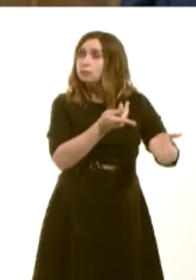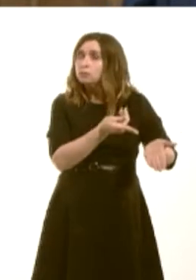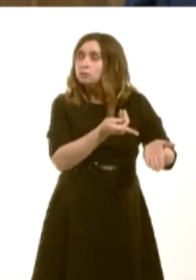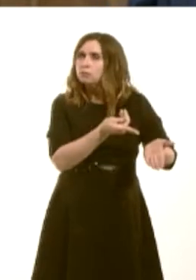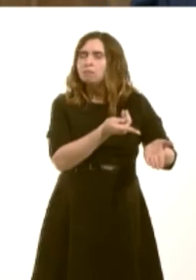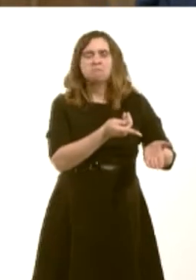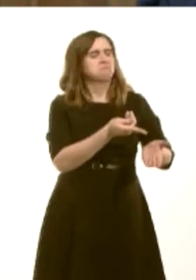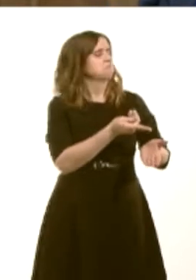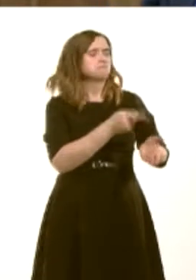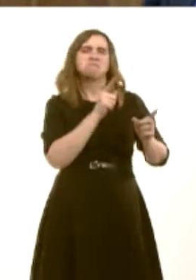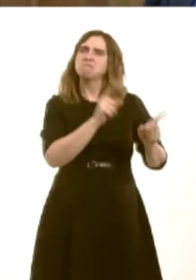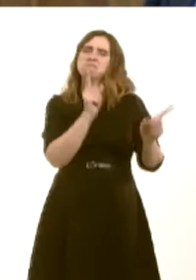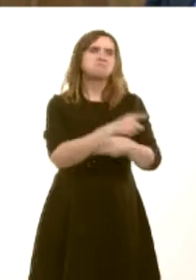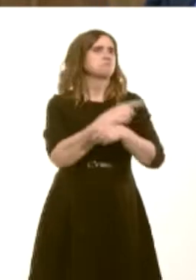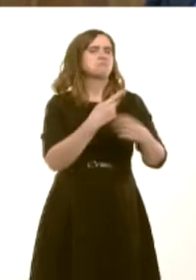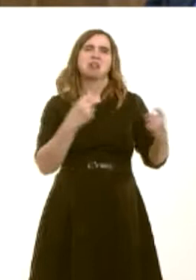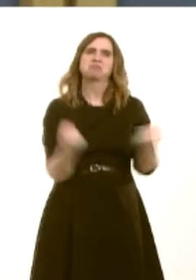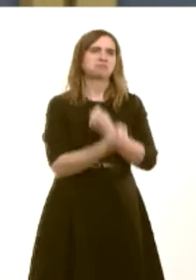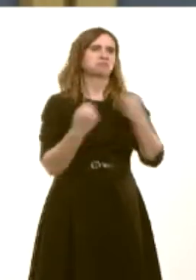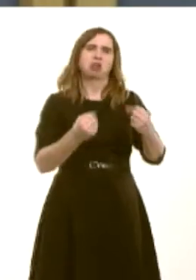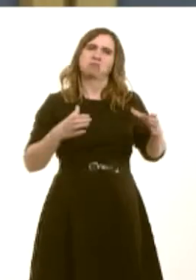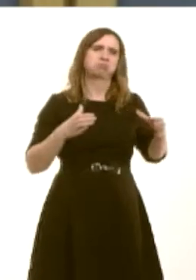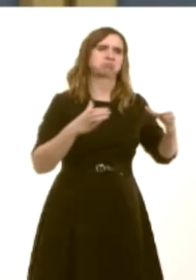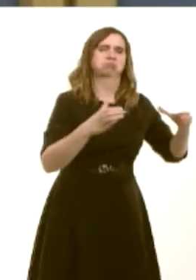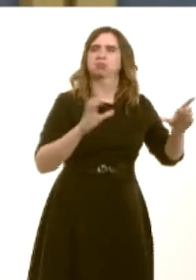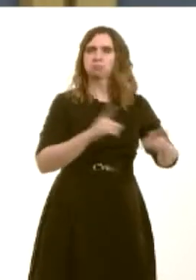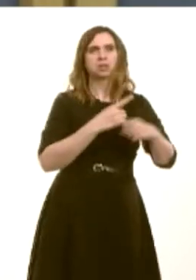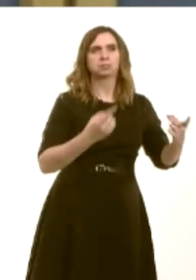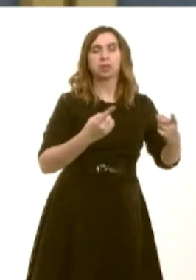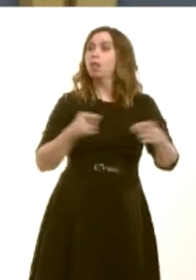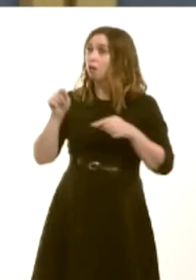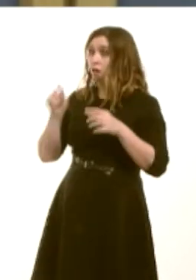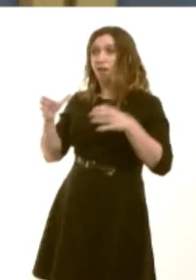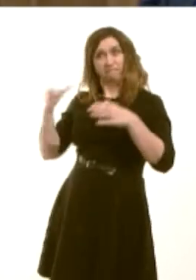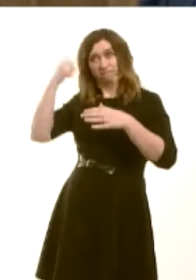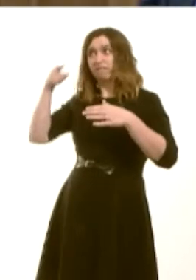is not going to be as robust as one where permanent staff do deliver the majority of